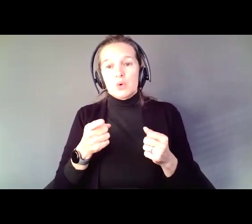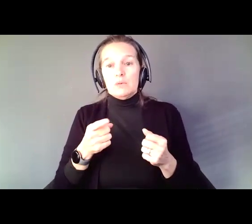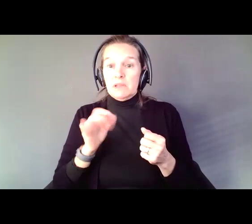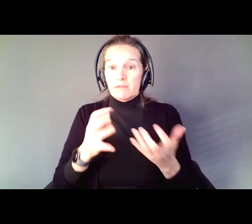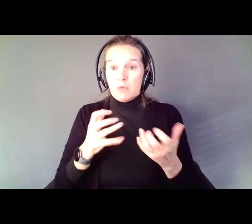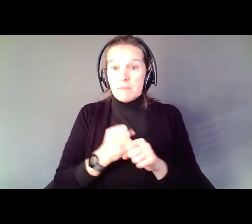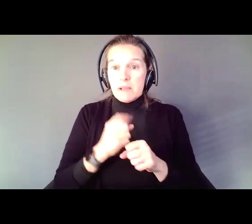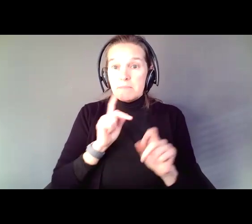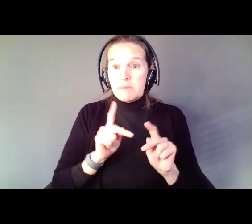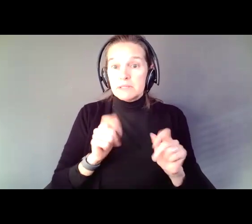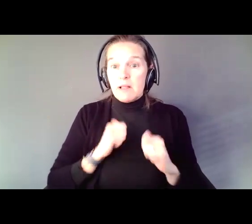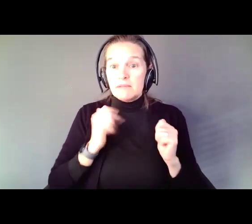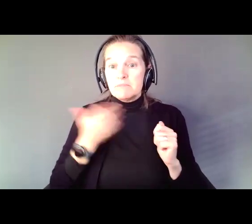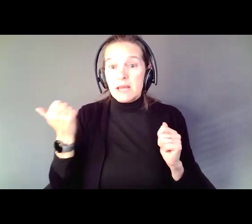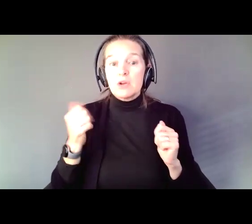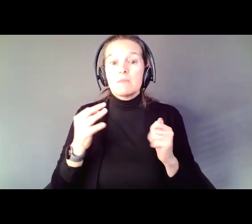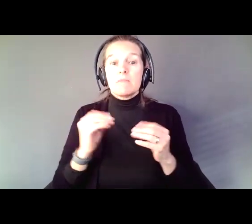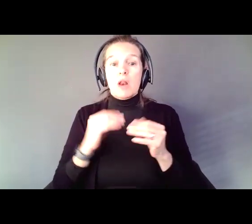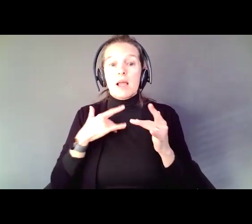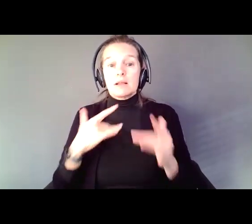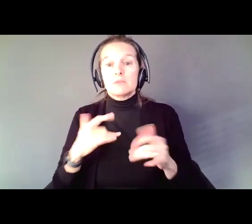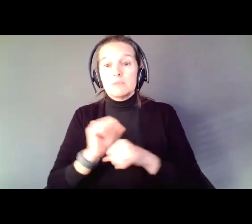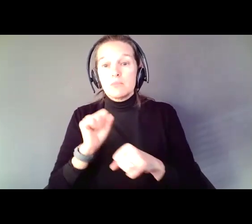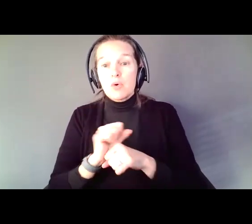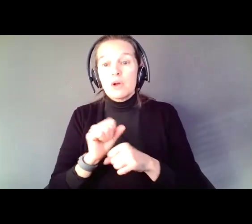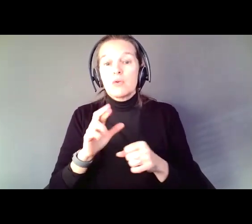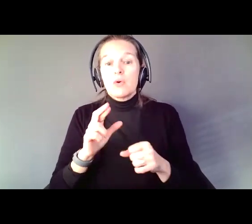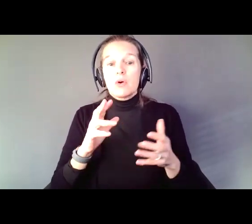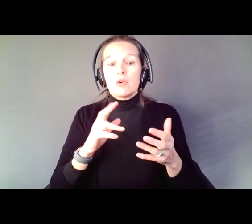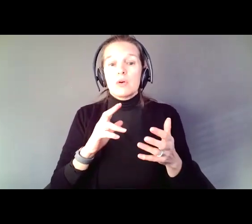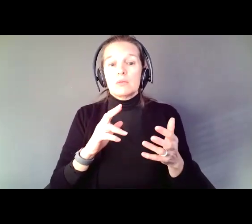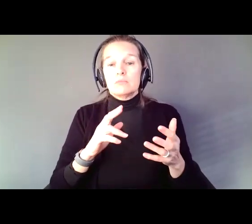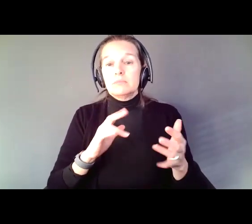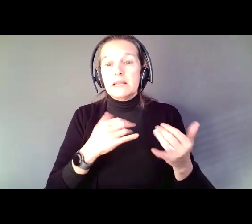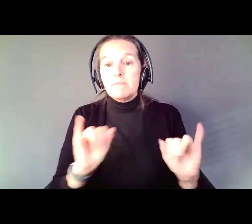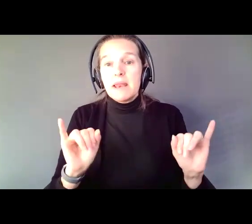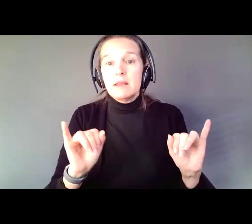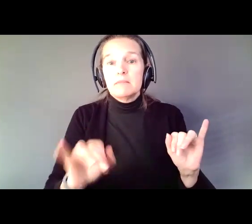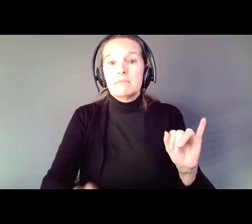If you want to help people more likely to be employed, if you want to help people be more independent, if you want to help people be living,